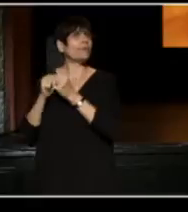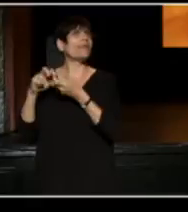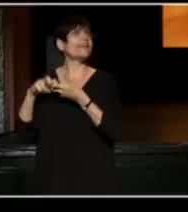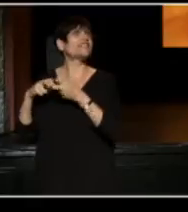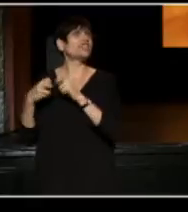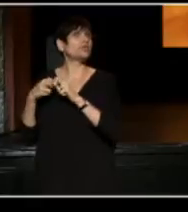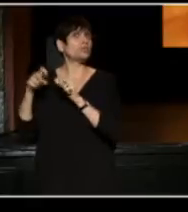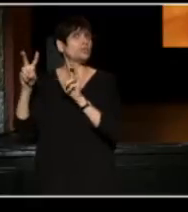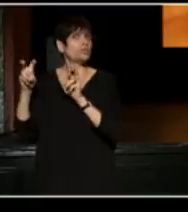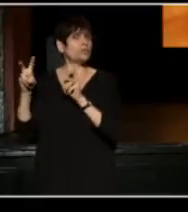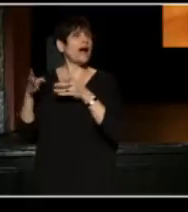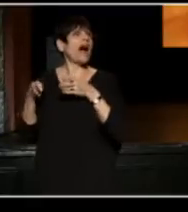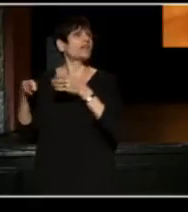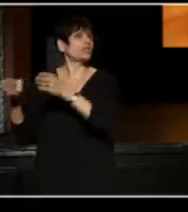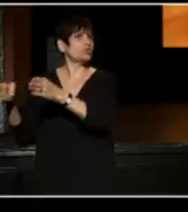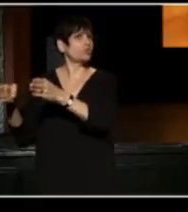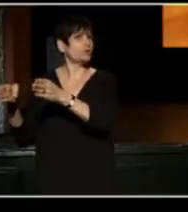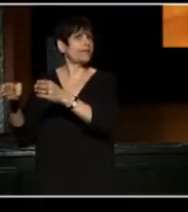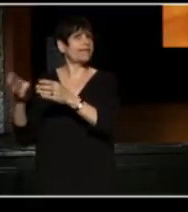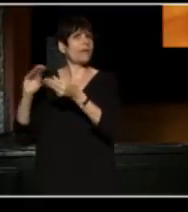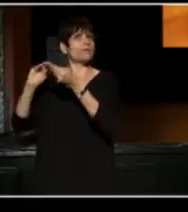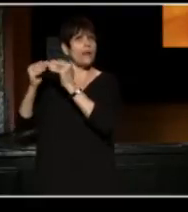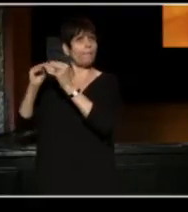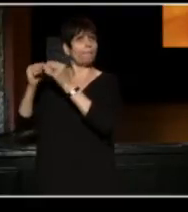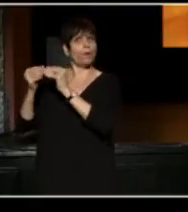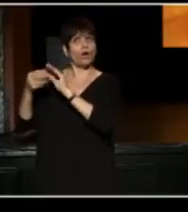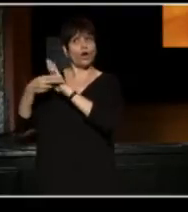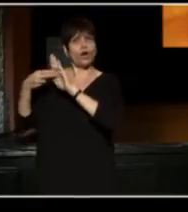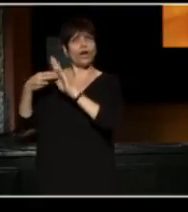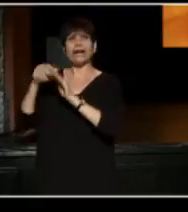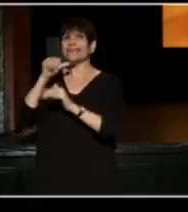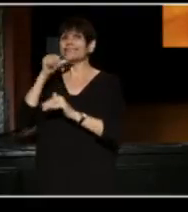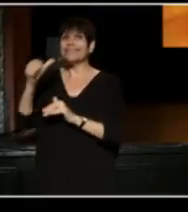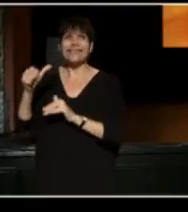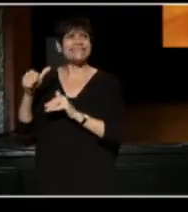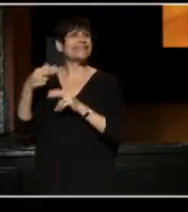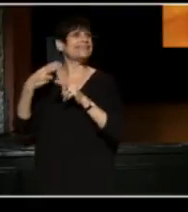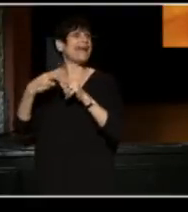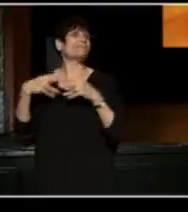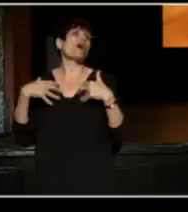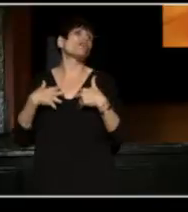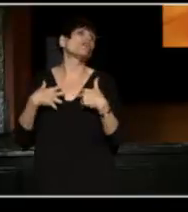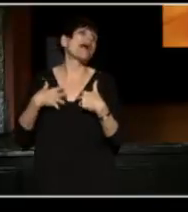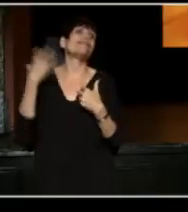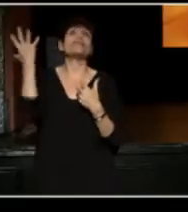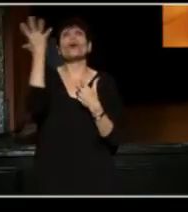on a street that was numbered, it wasn't named after an animal or a botanical garden,